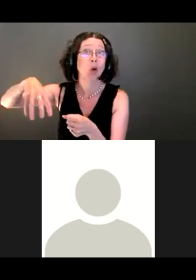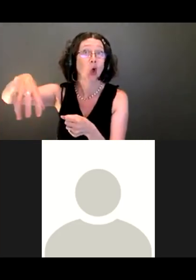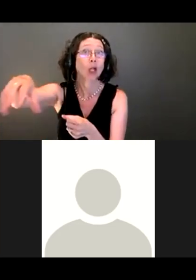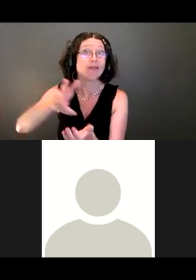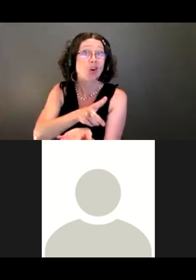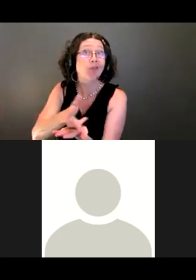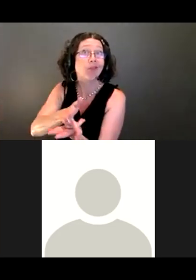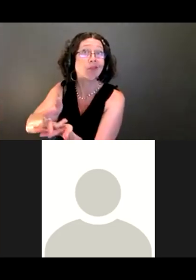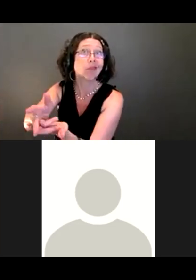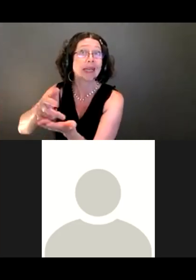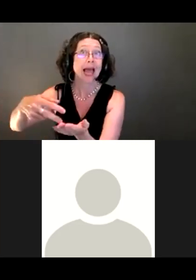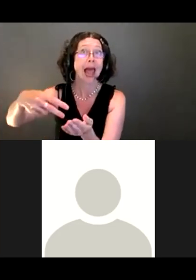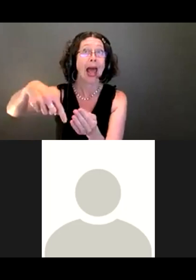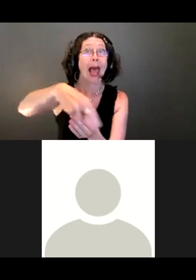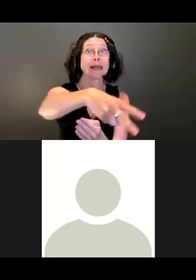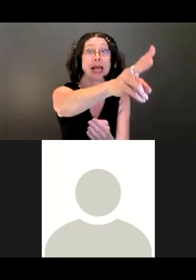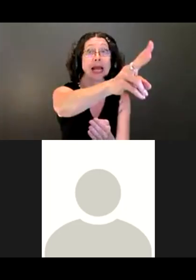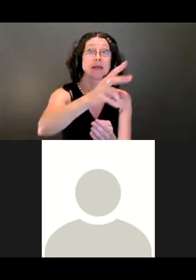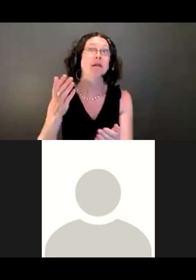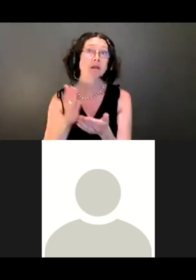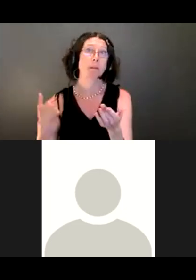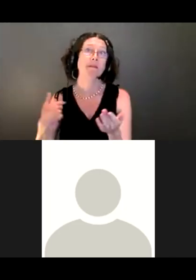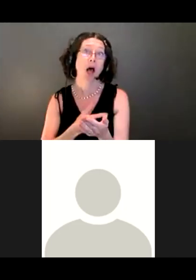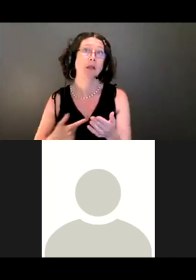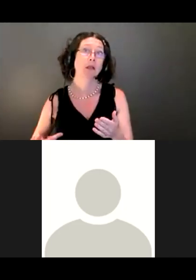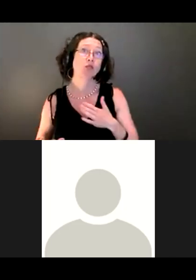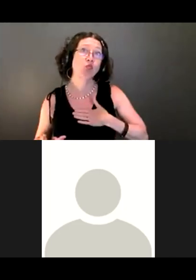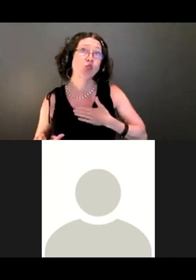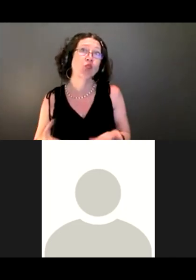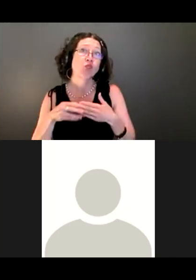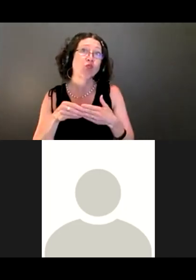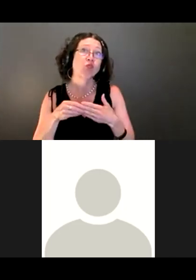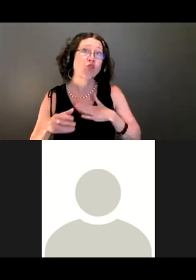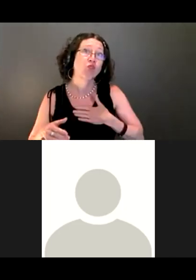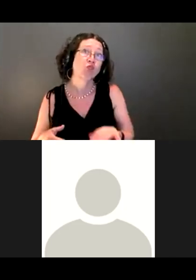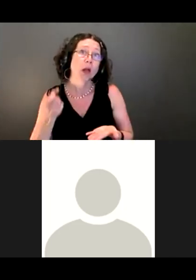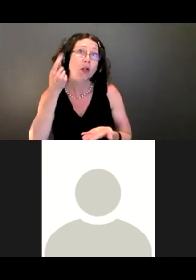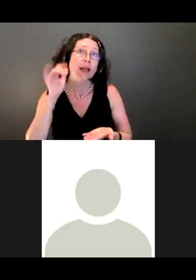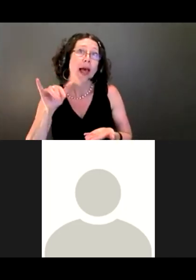We would understand that. But that's probably an issue to bring up with the city.